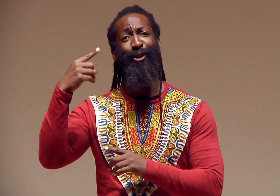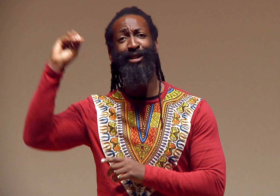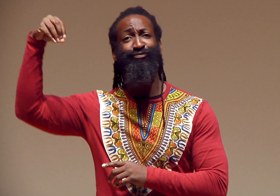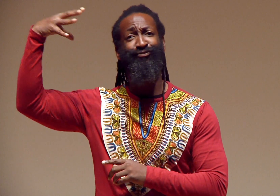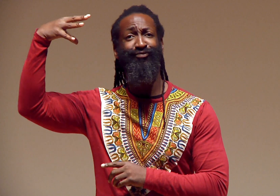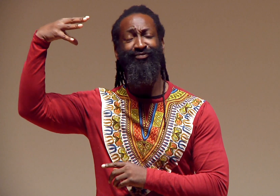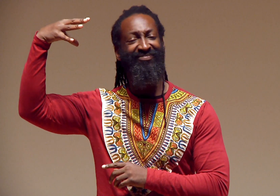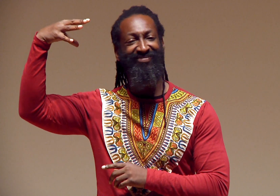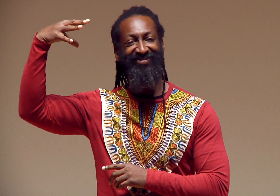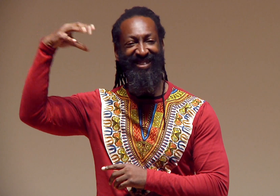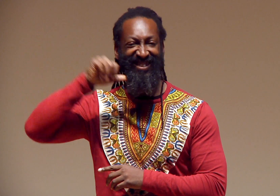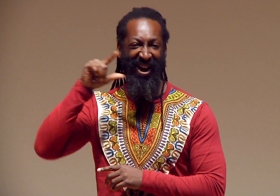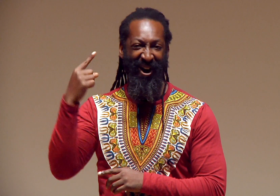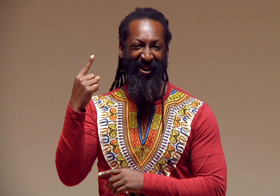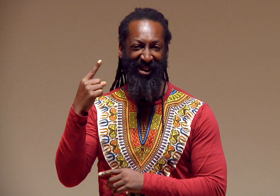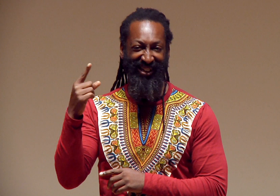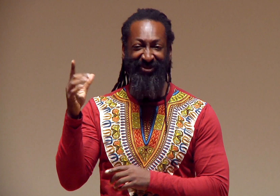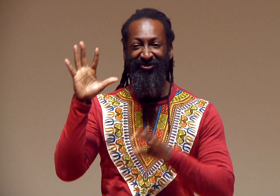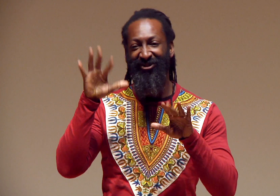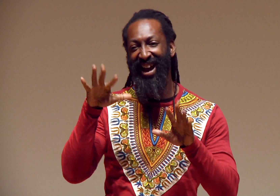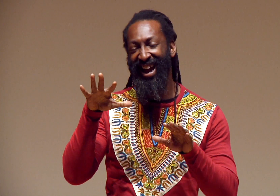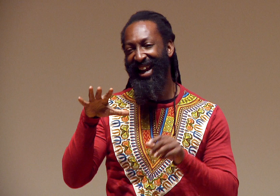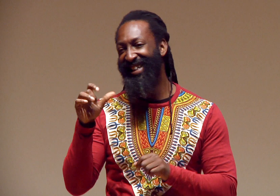So, in California, of course you think it’s always sunny, but that’s not always the case.